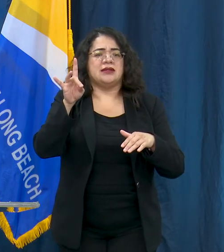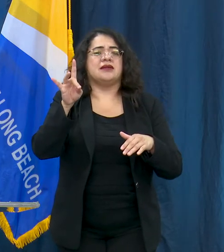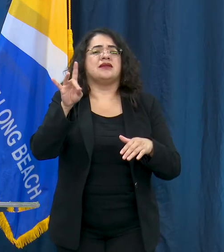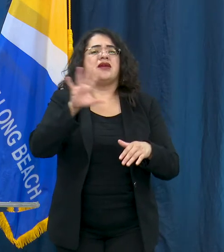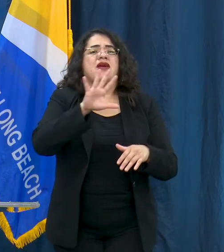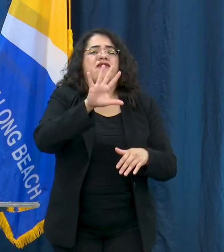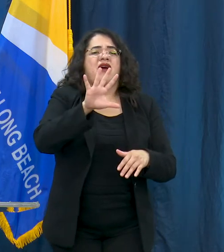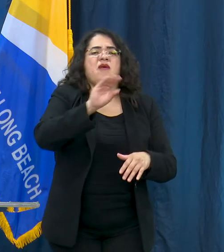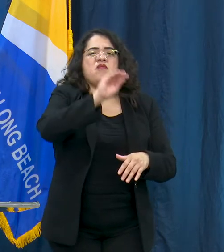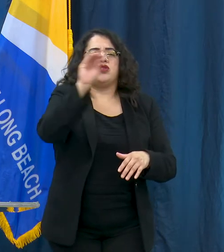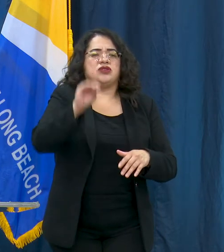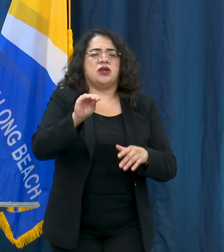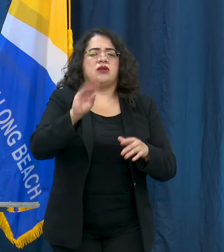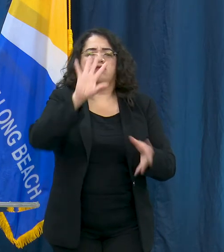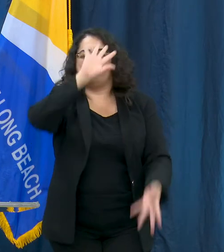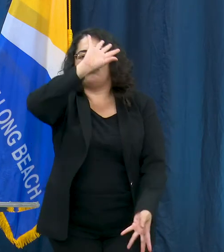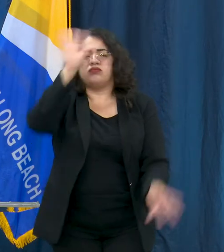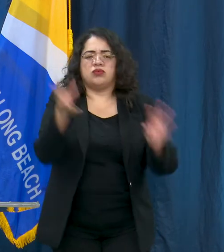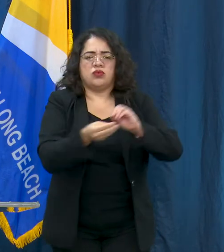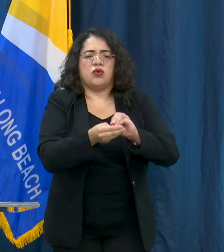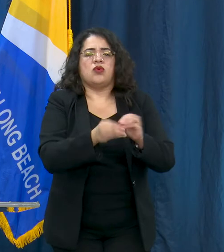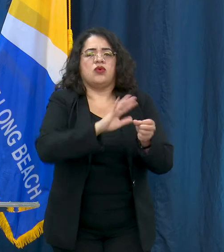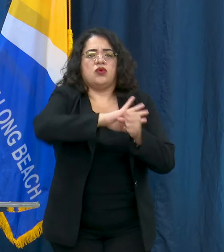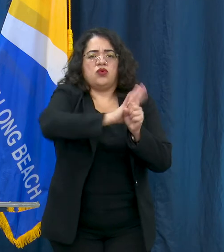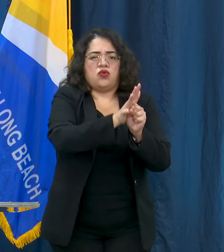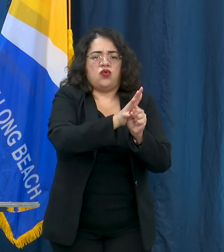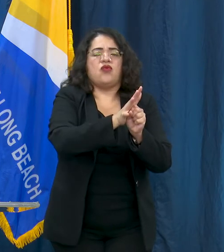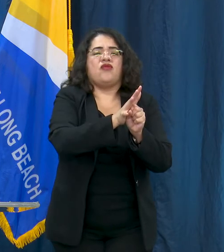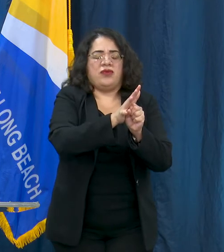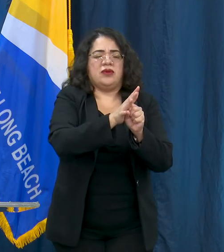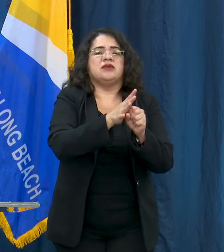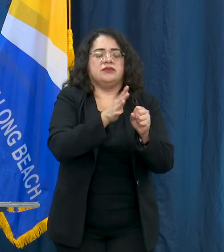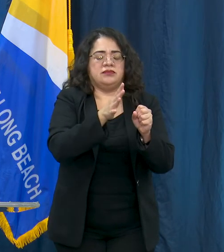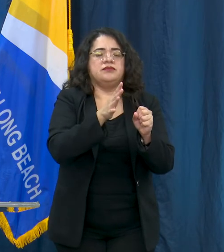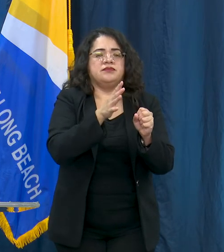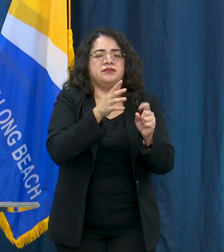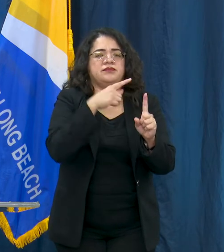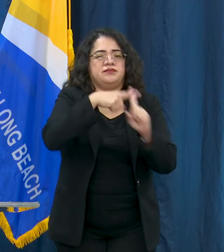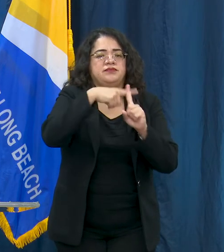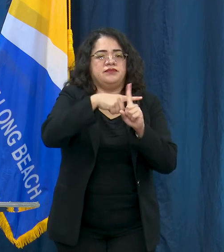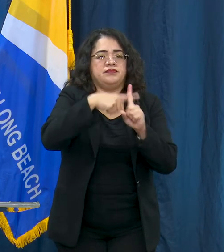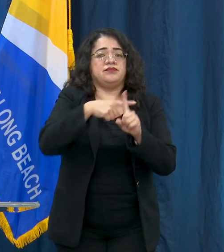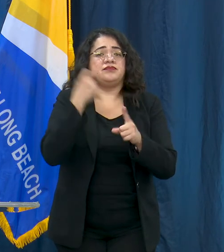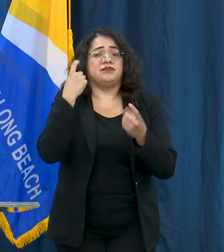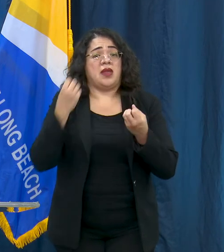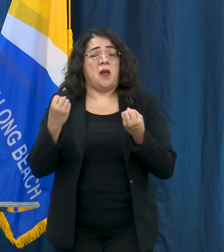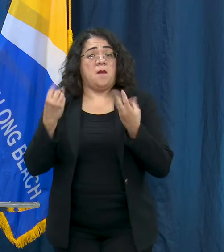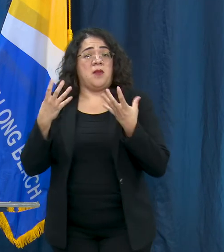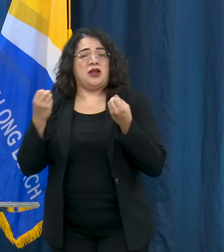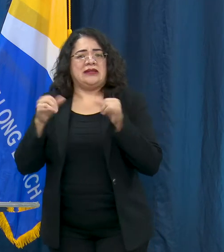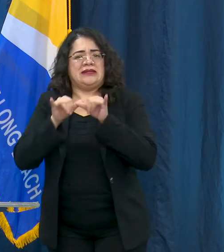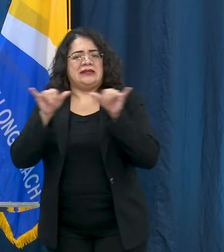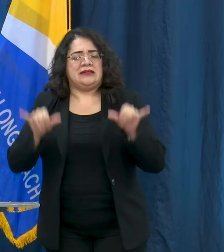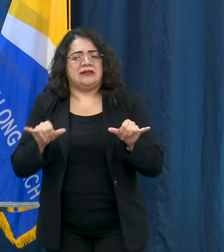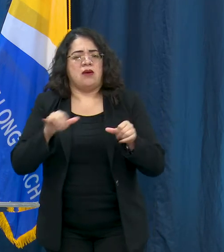that seems to be affecting some children and this syndrome is called the Multi-system Inflammatory Syndrome in Children